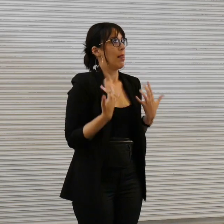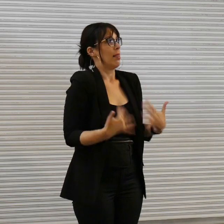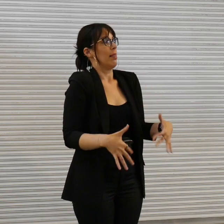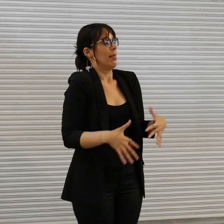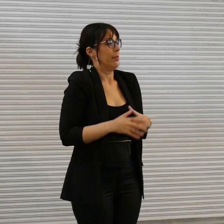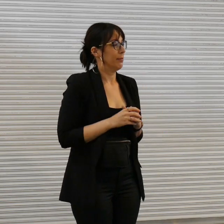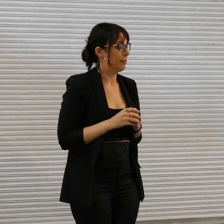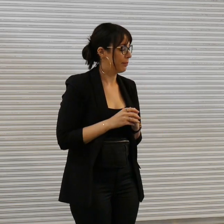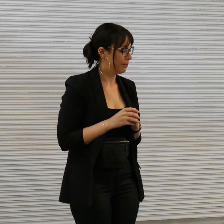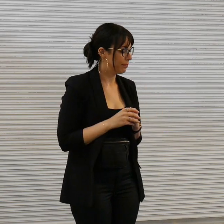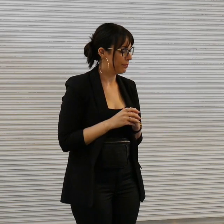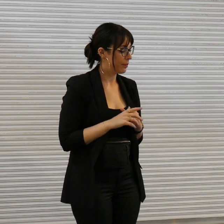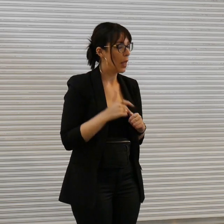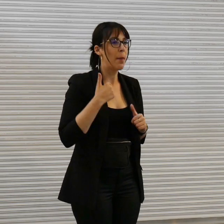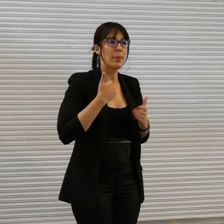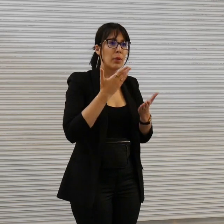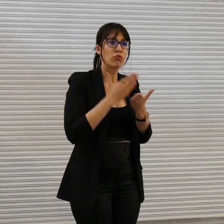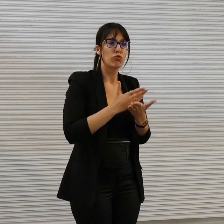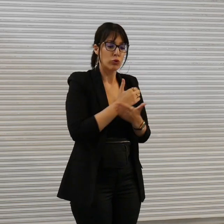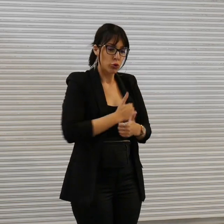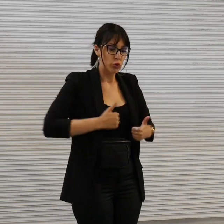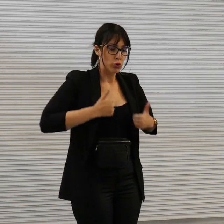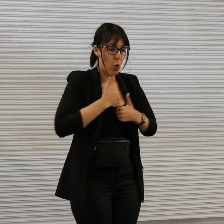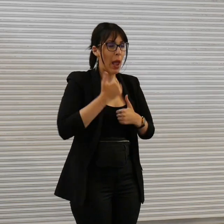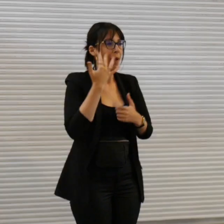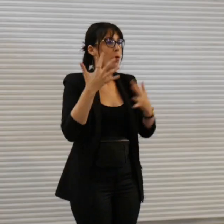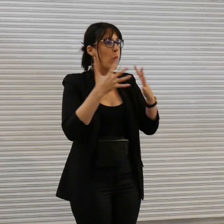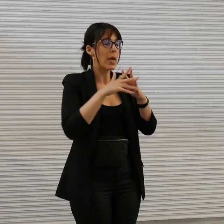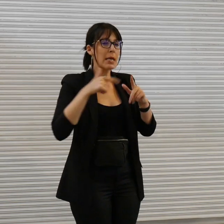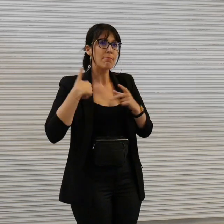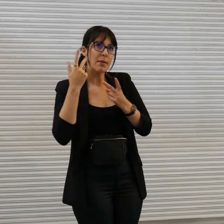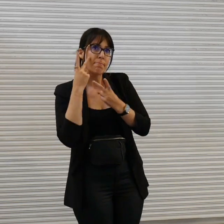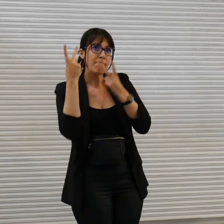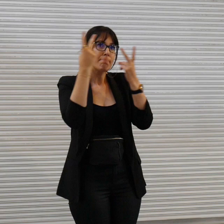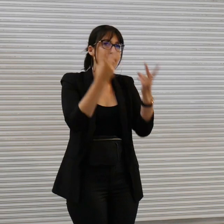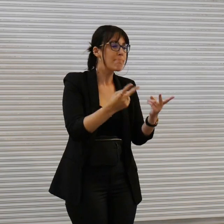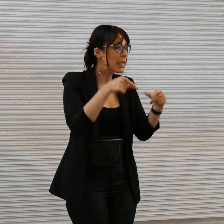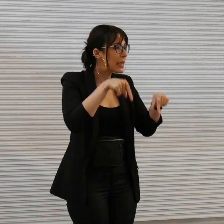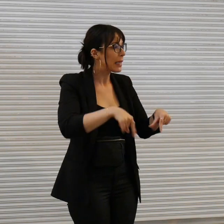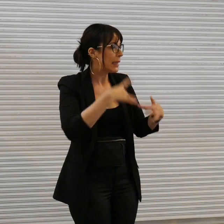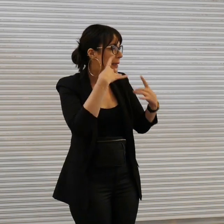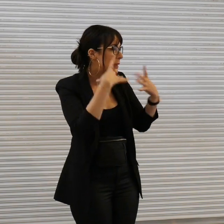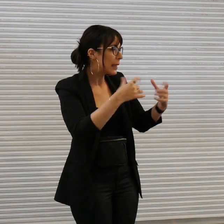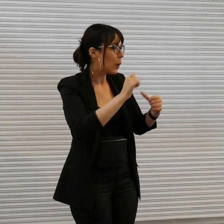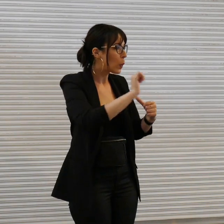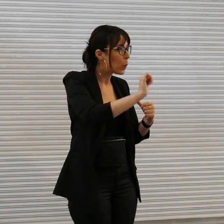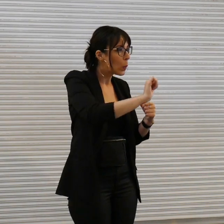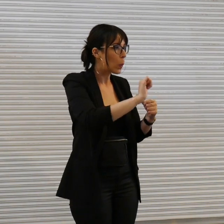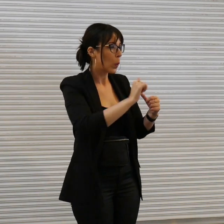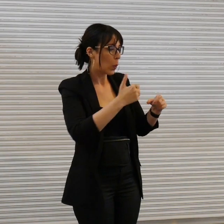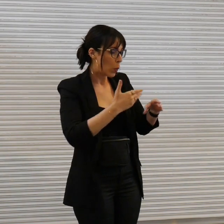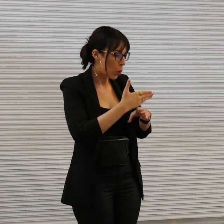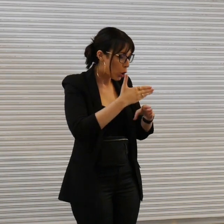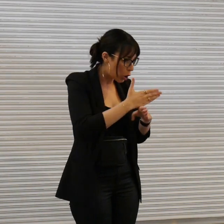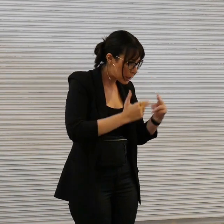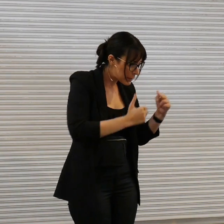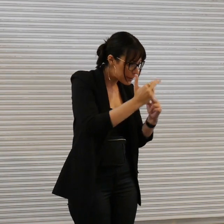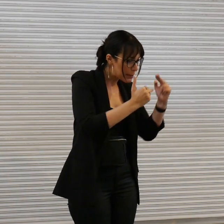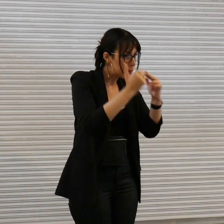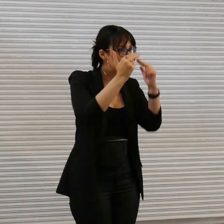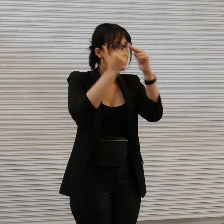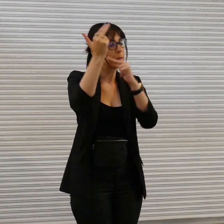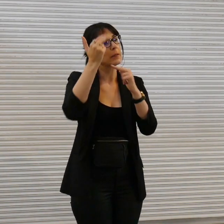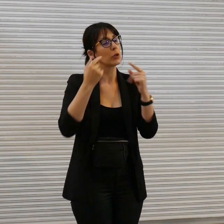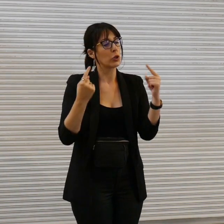enjoyed coming in week after week and seeing the works evolve um and getting to know you